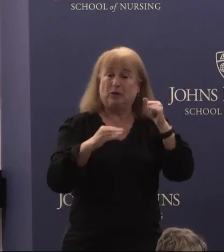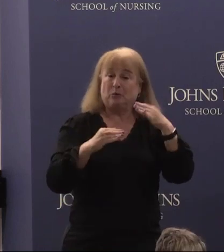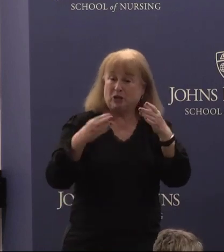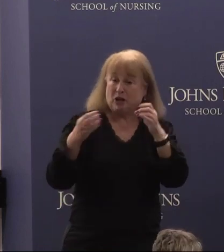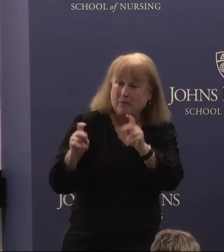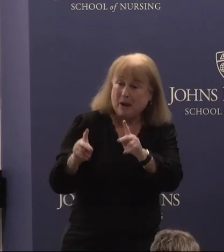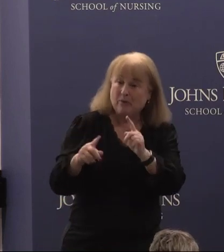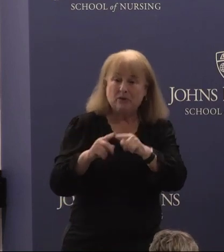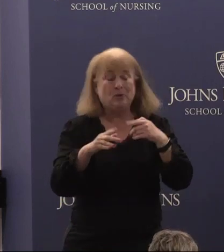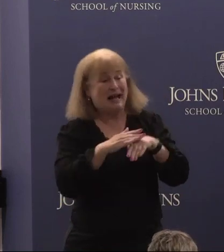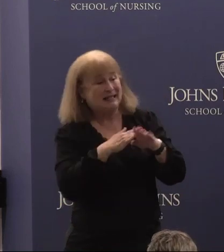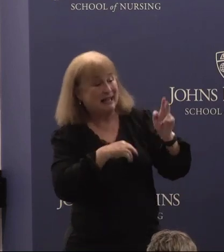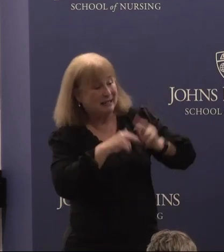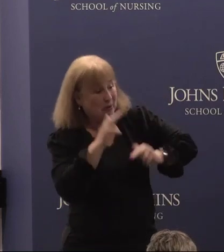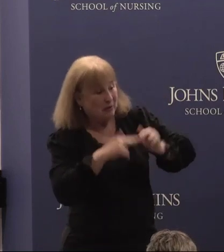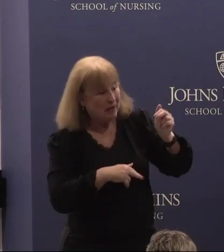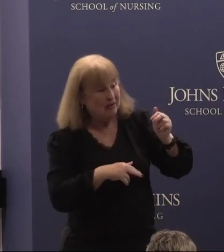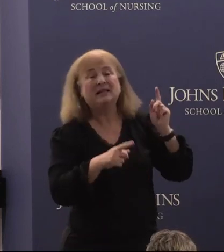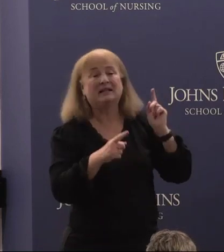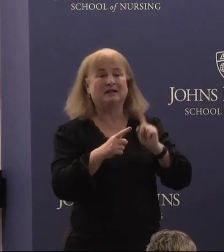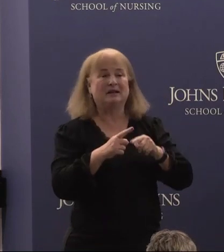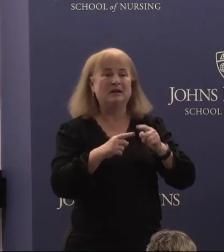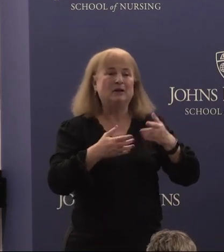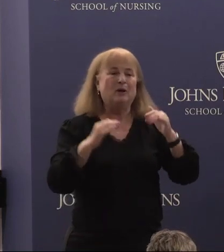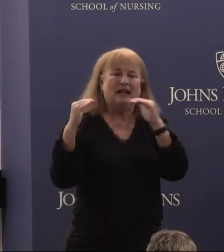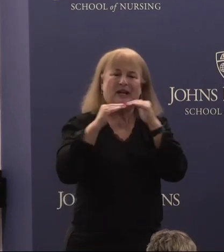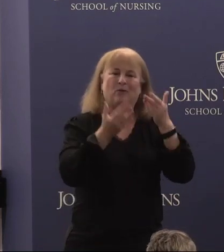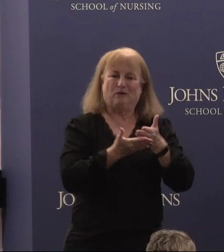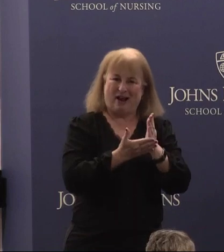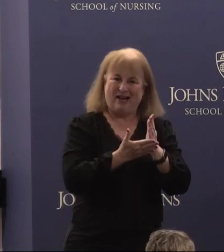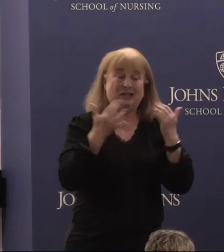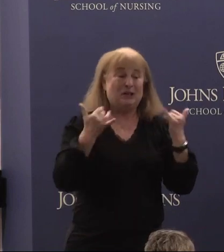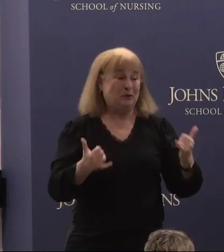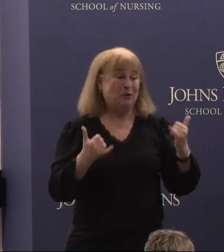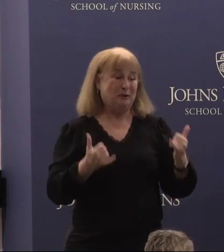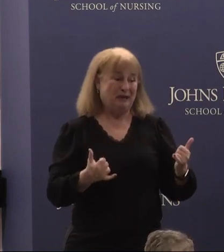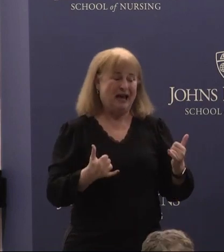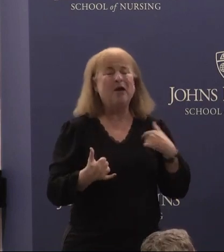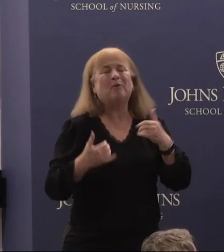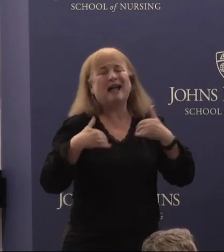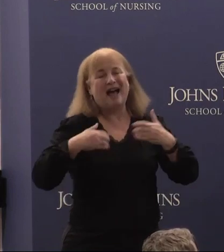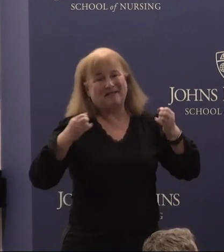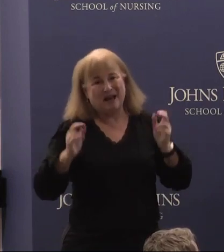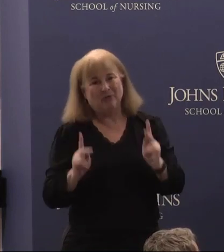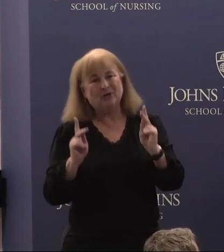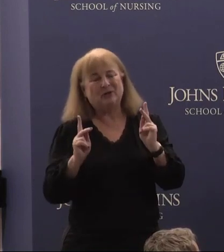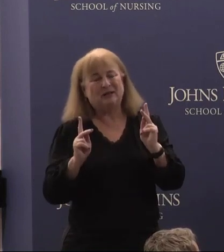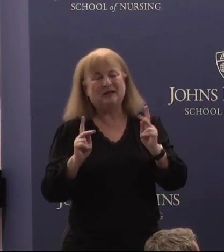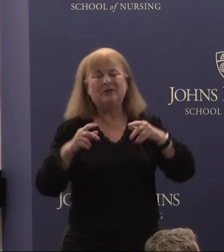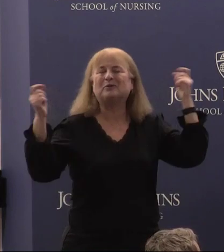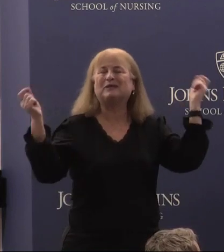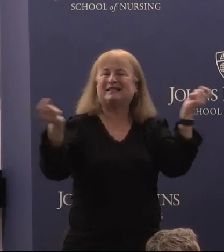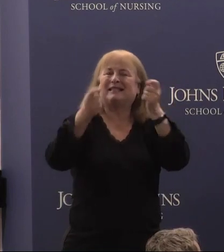to accessible buildings, to legal rights. Today we have the opportunity to celebrate another